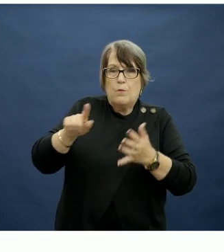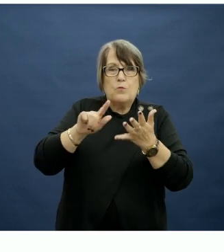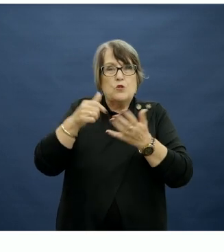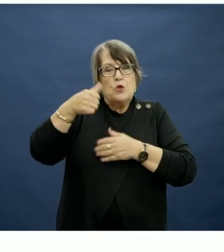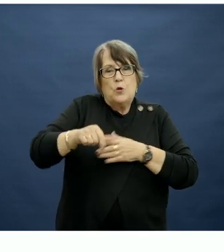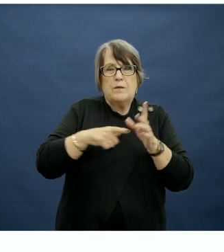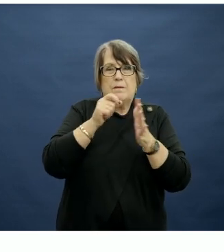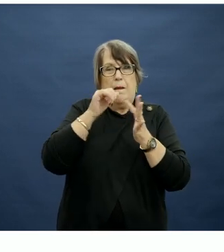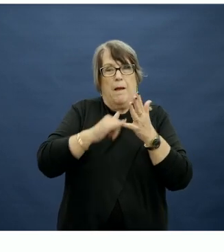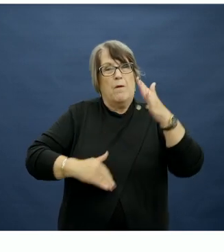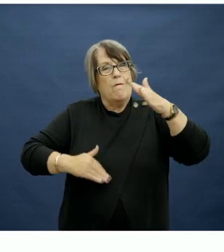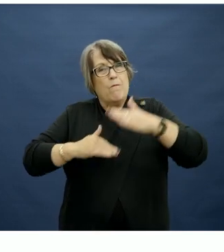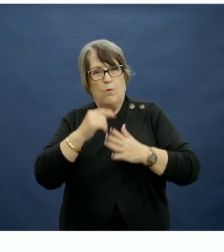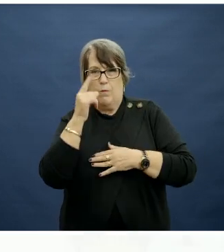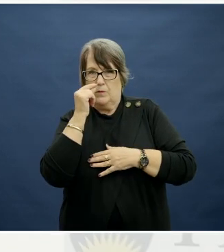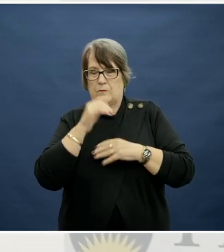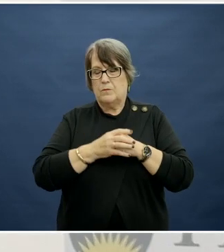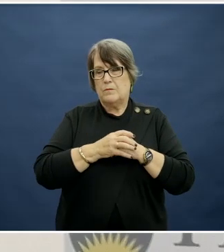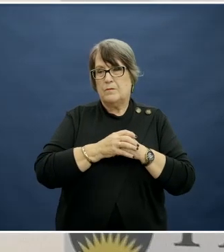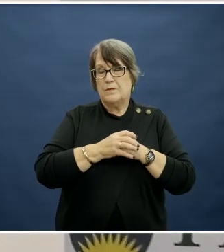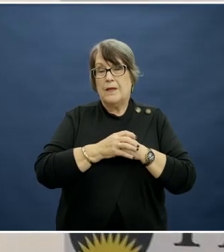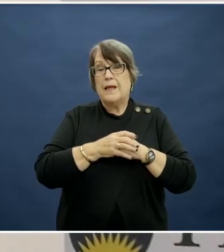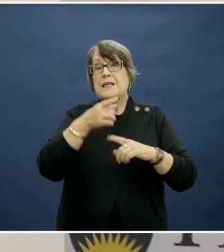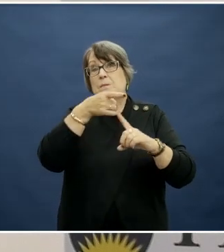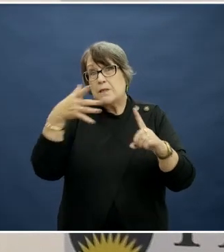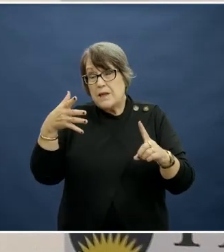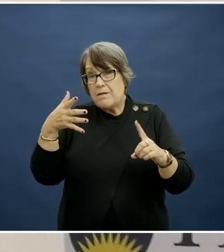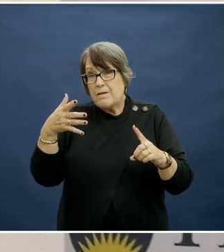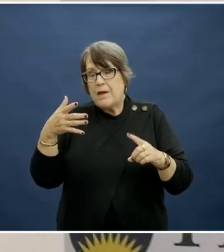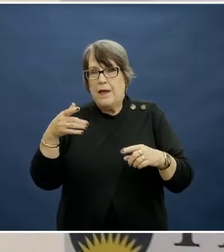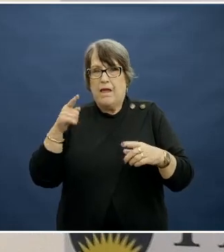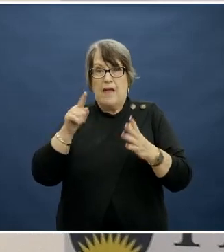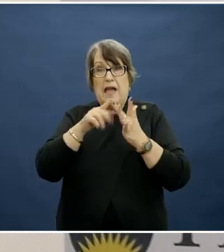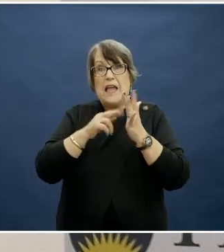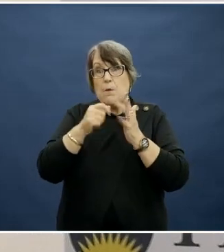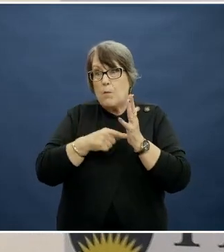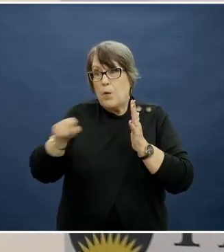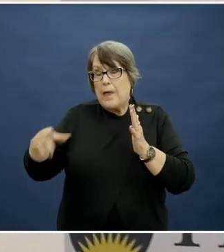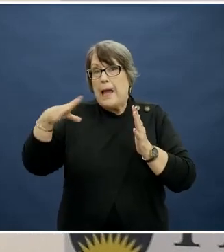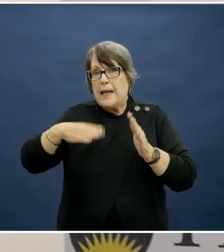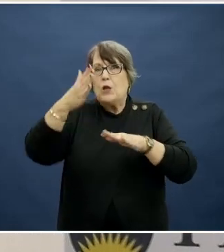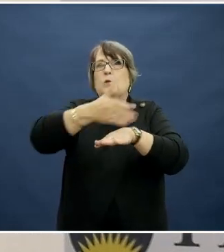apps to their full potential. And, in particular, it was the amount of input that was needed to set up the apps that was